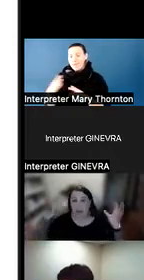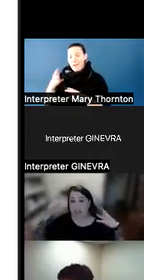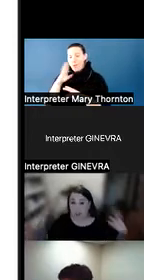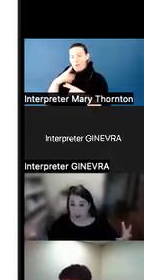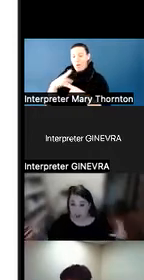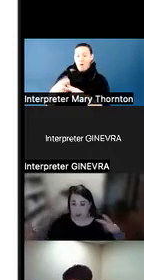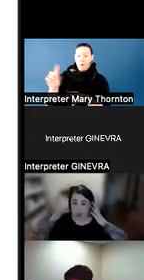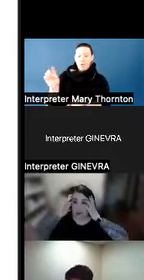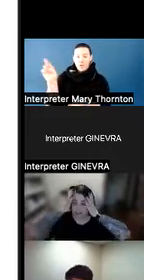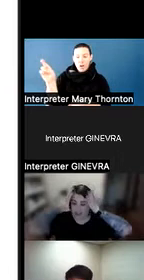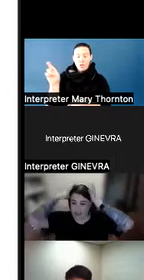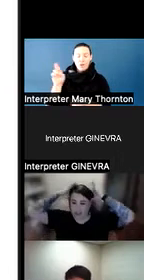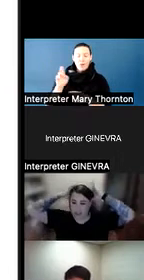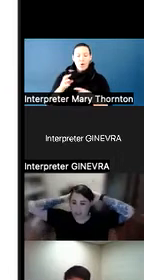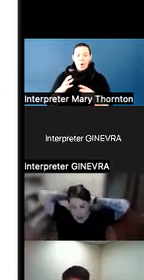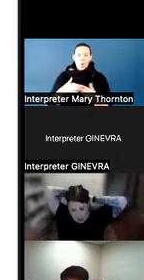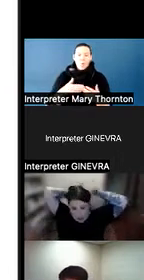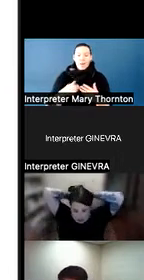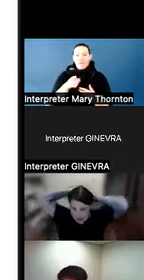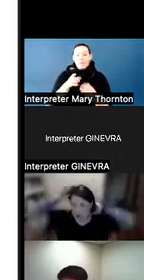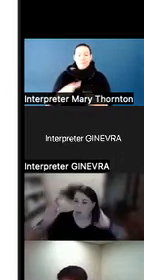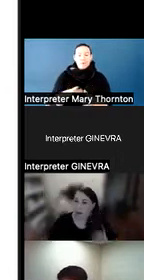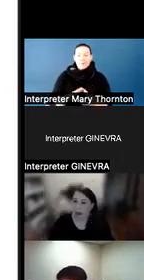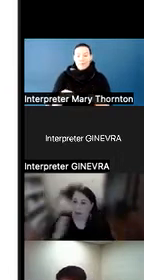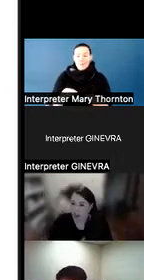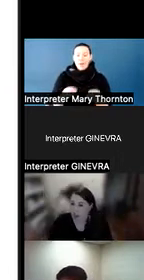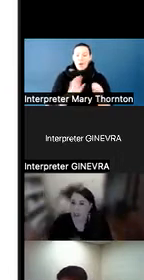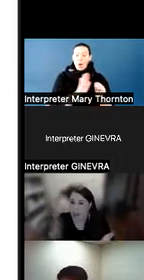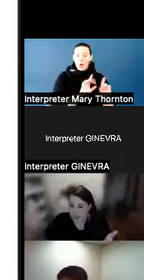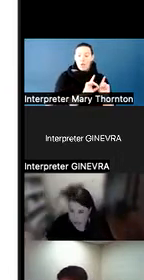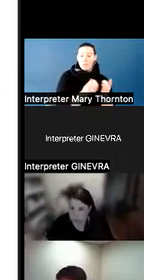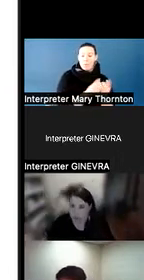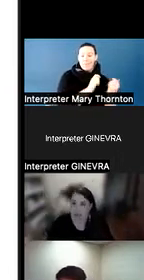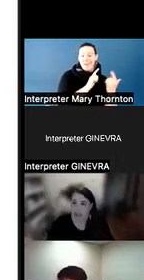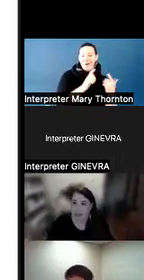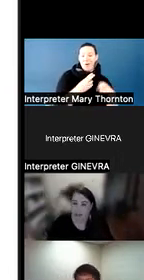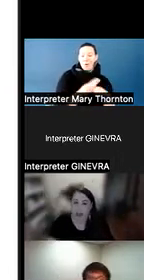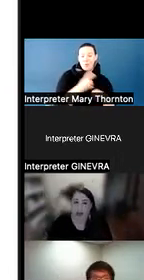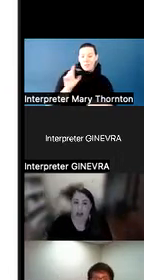In her department specifically, they all go by Dr. Last Name.